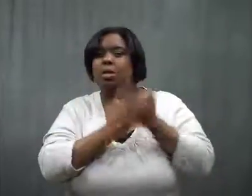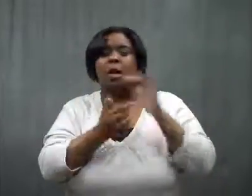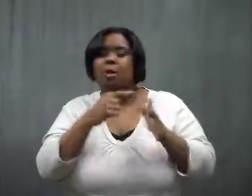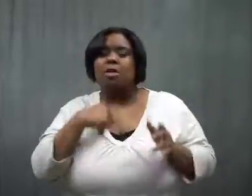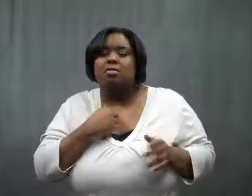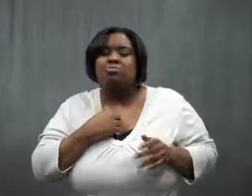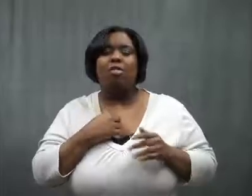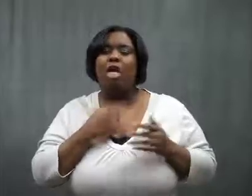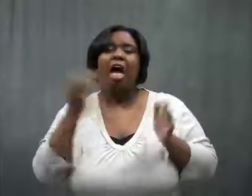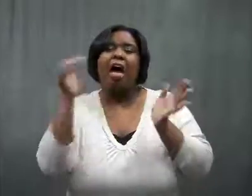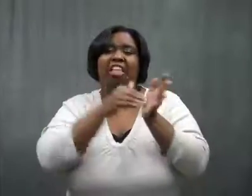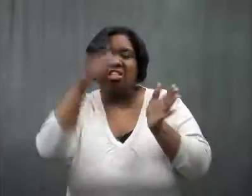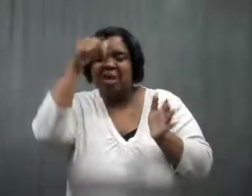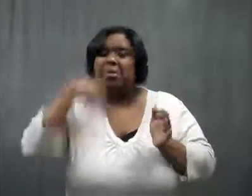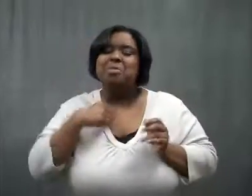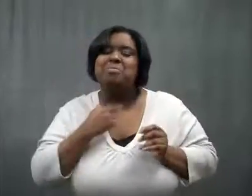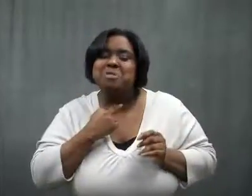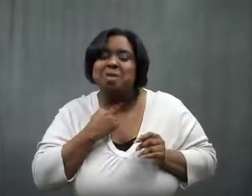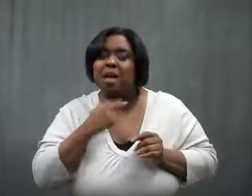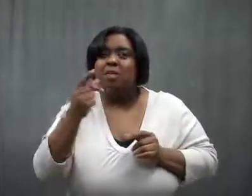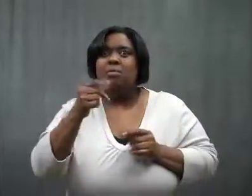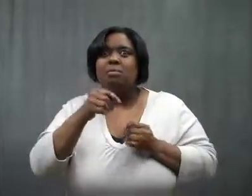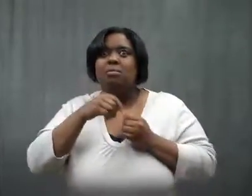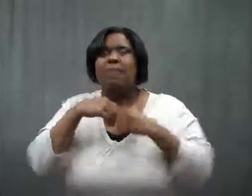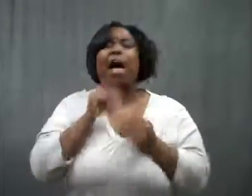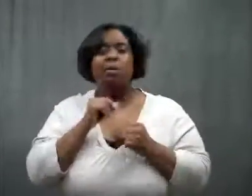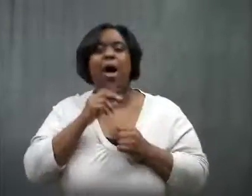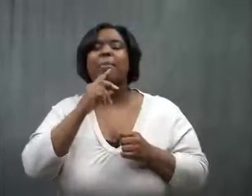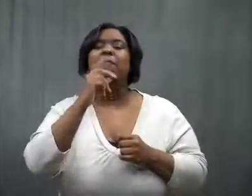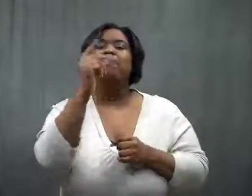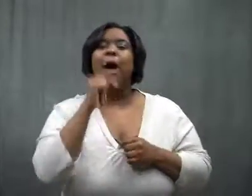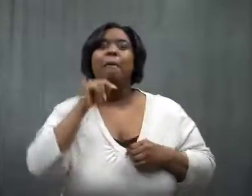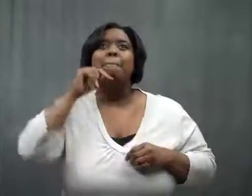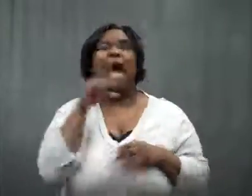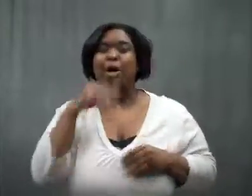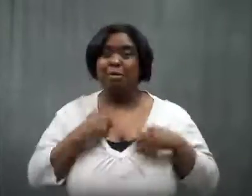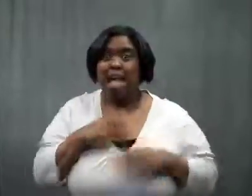I just kept wimpering at him, and he suddenly BARKED at me. It was a fast little bark, right in my face, and I jumped out of my skin!